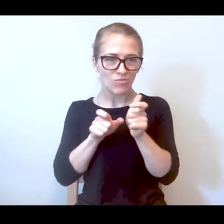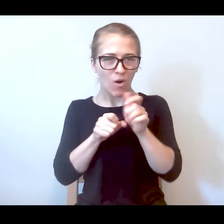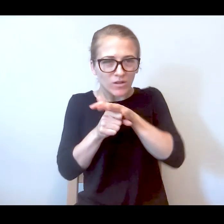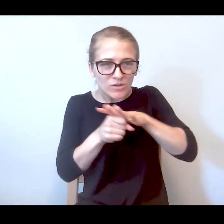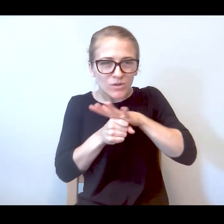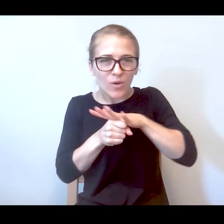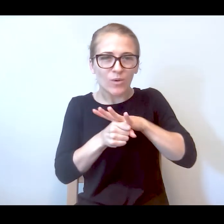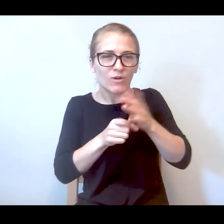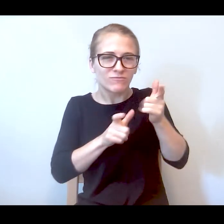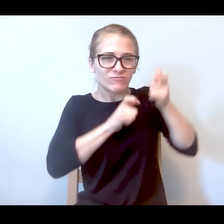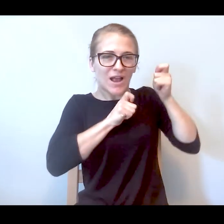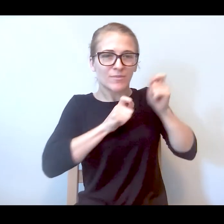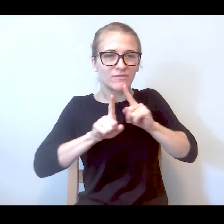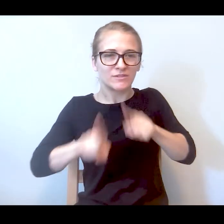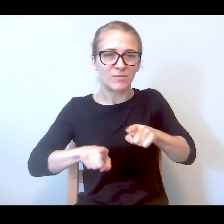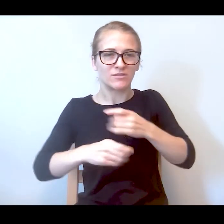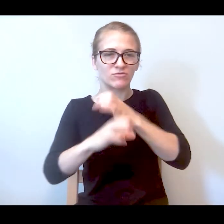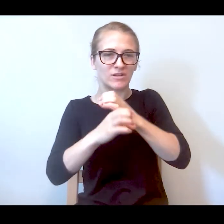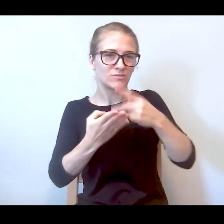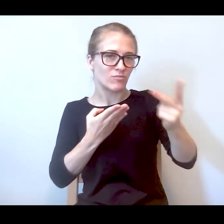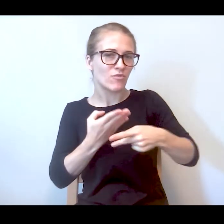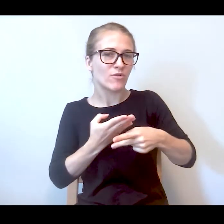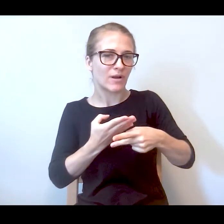rapid response crisis program in the Queens village